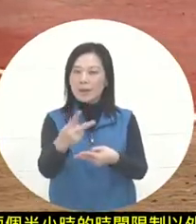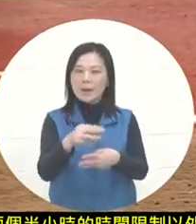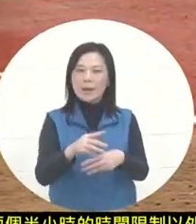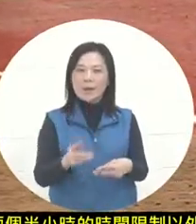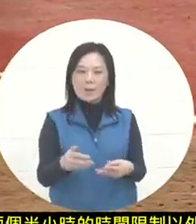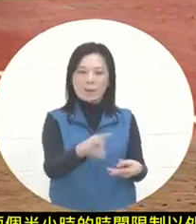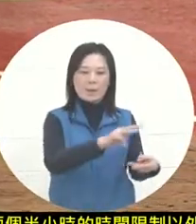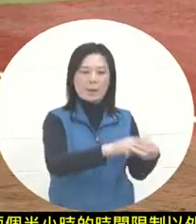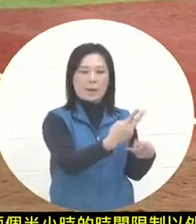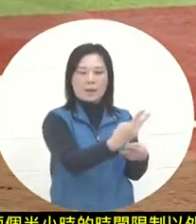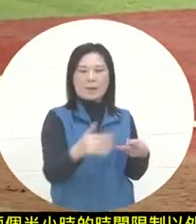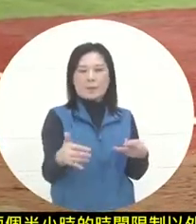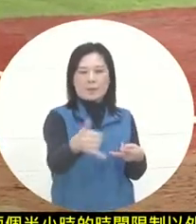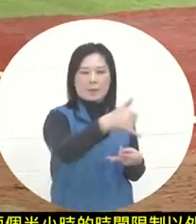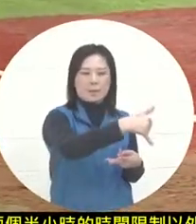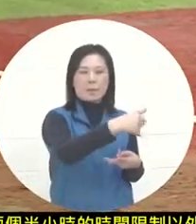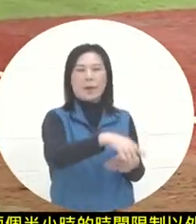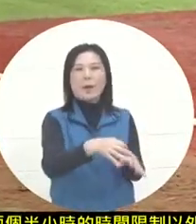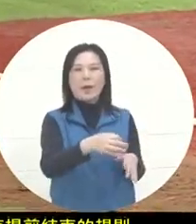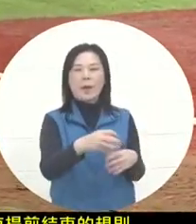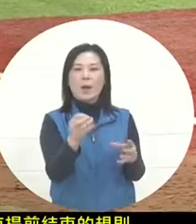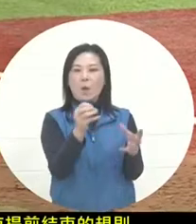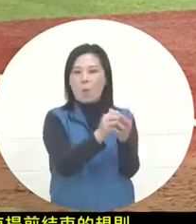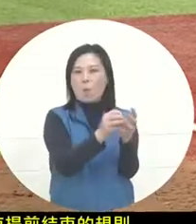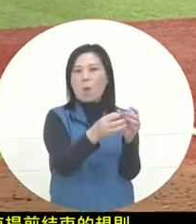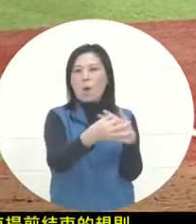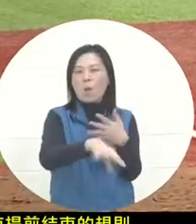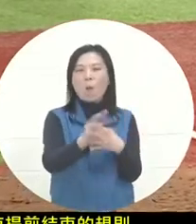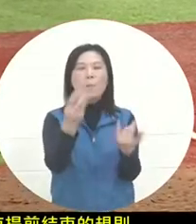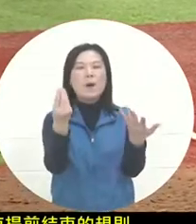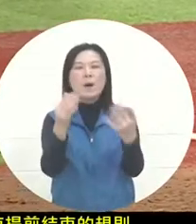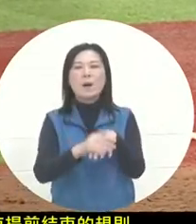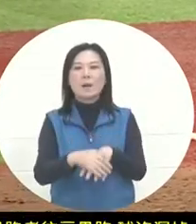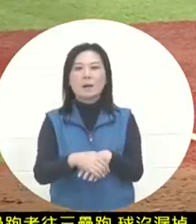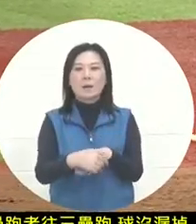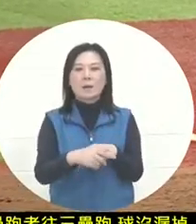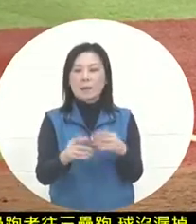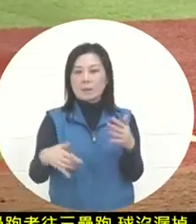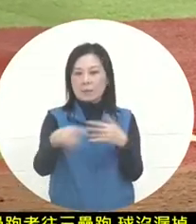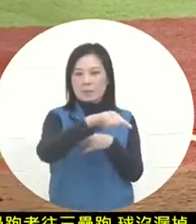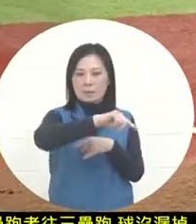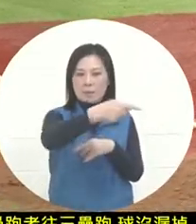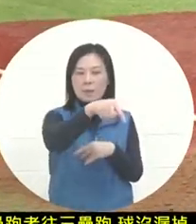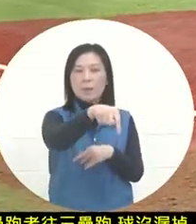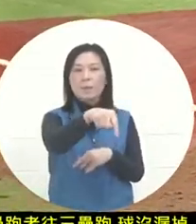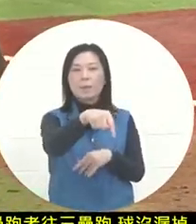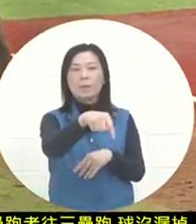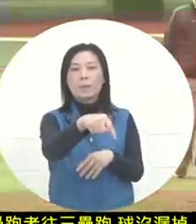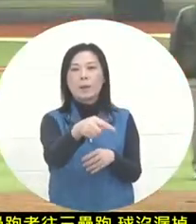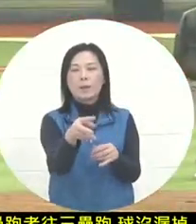, and the ball is not missed , but it is in the back. When touching the back,